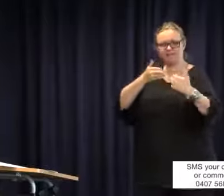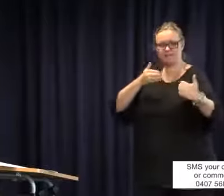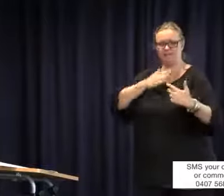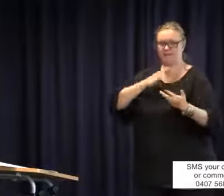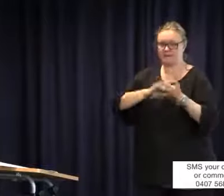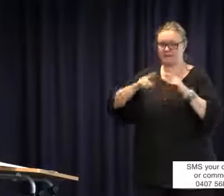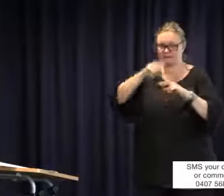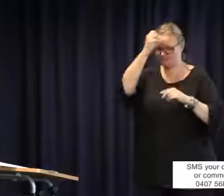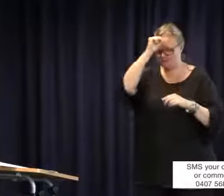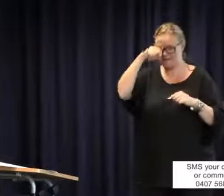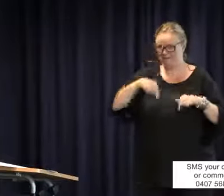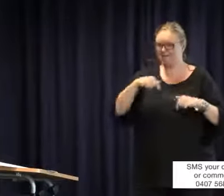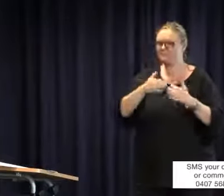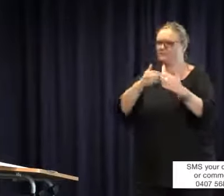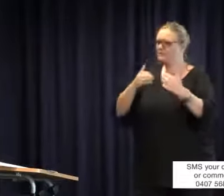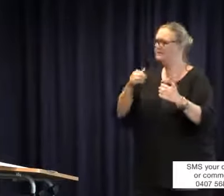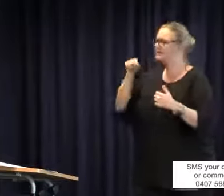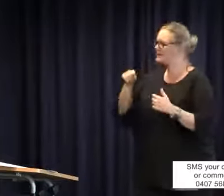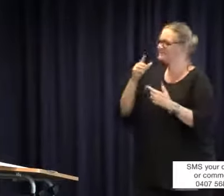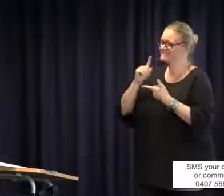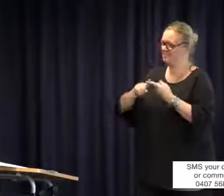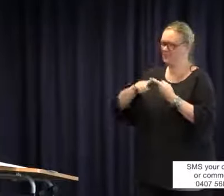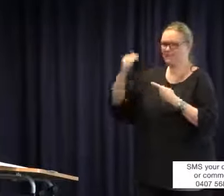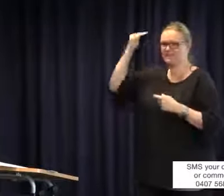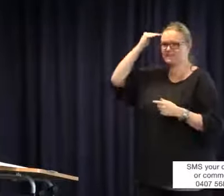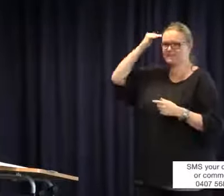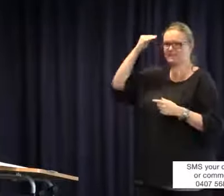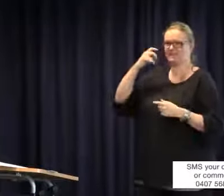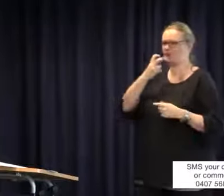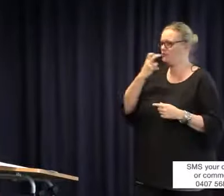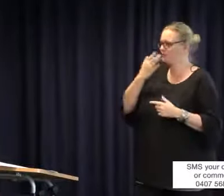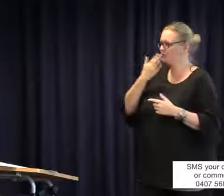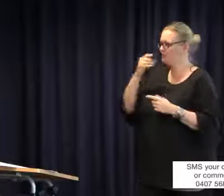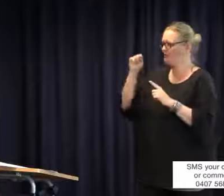know that there might be some staff here today, but you need to remember I am still a parent.